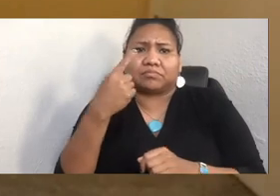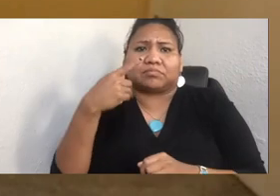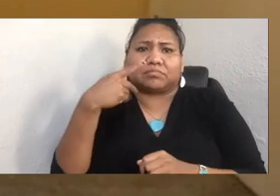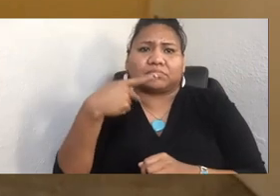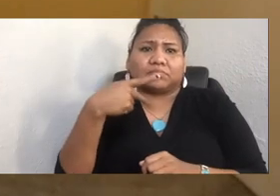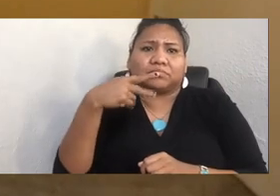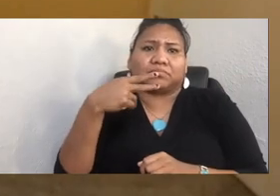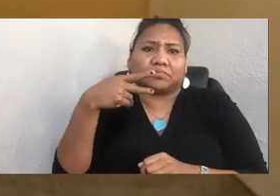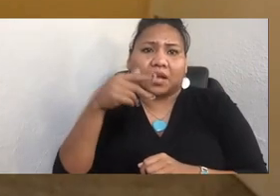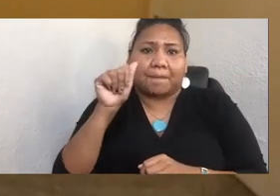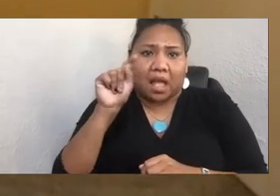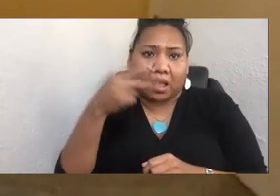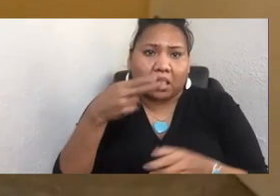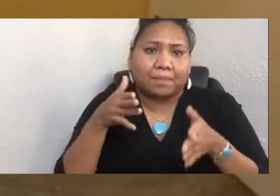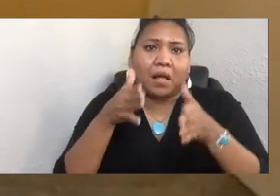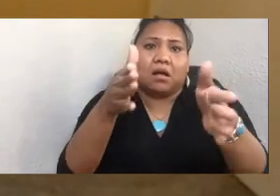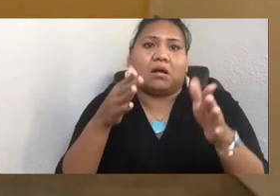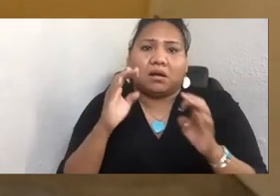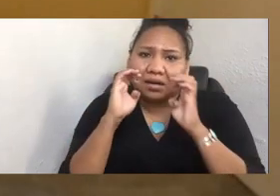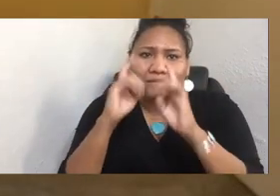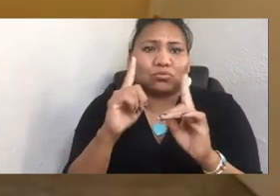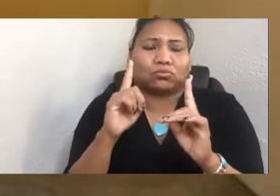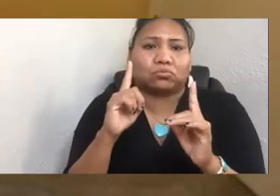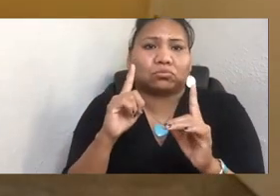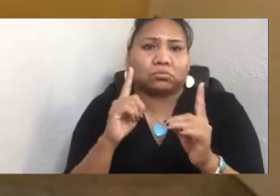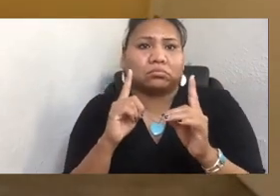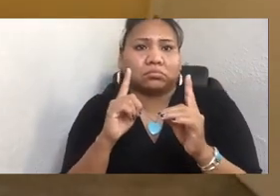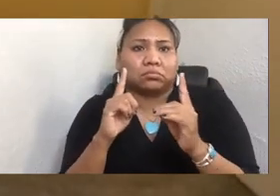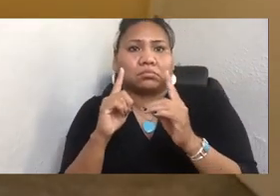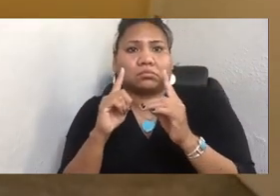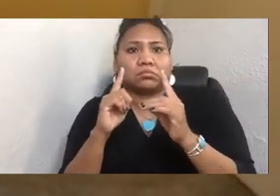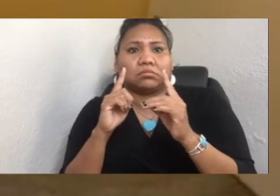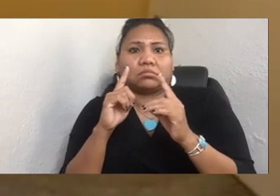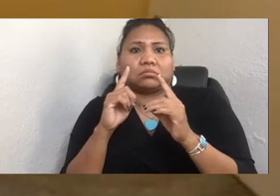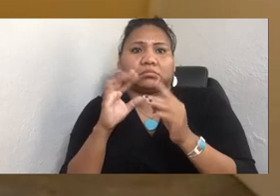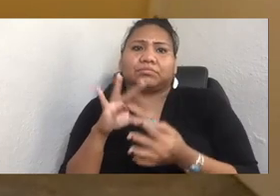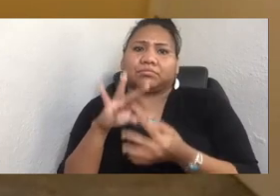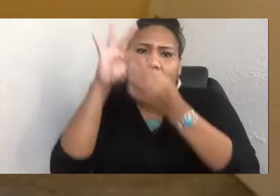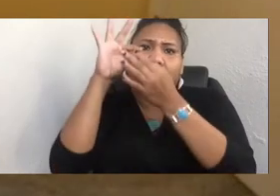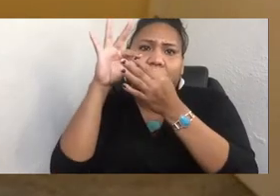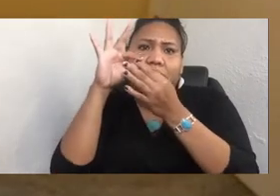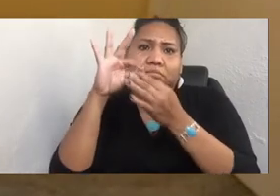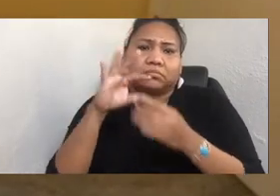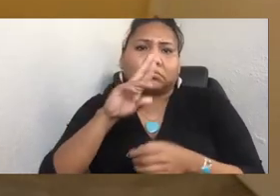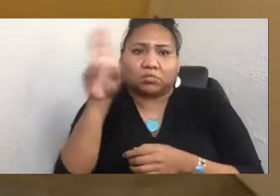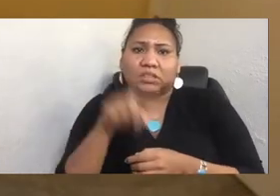And we tell students, especially on reservation, get a good education so you can go to college,